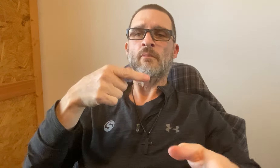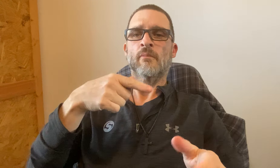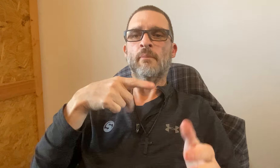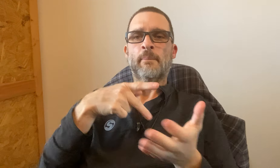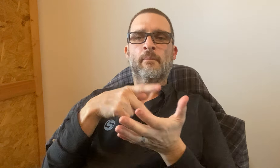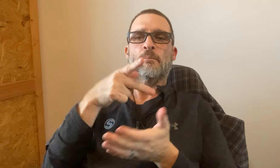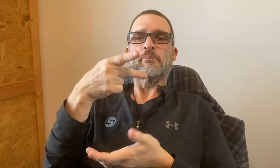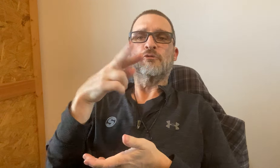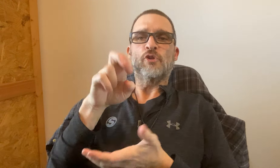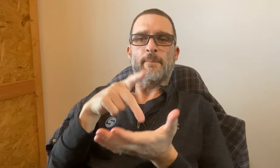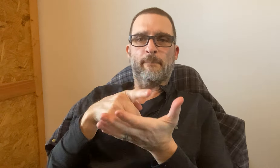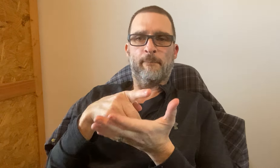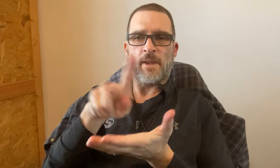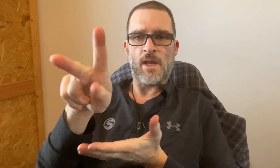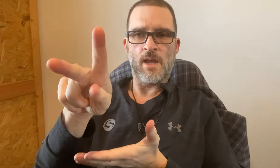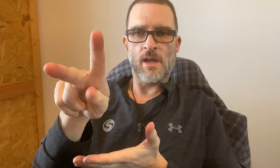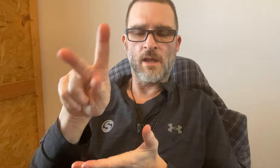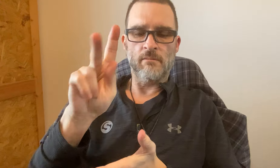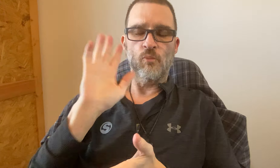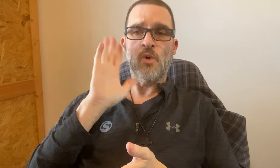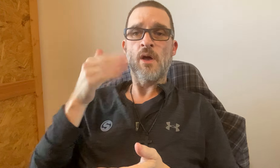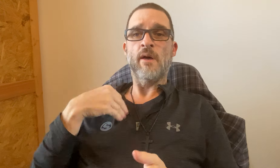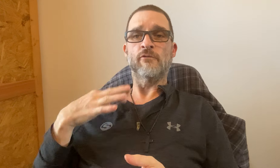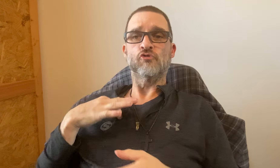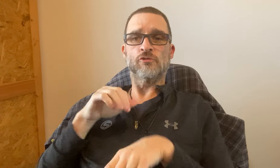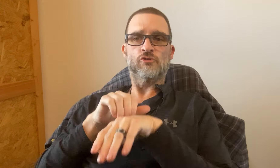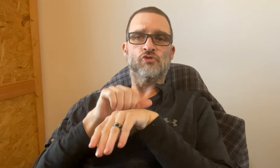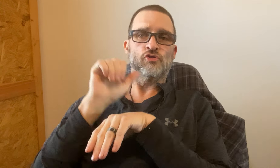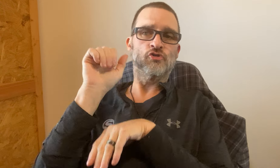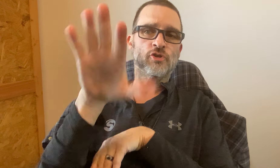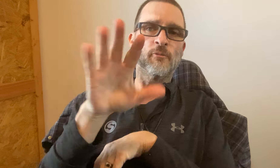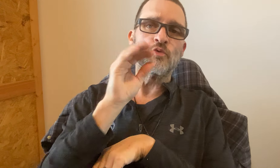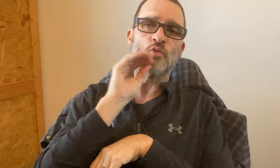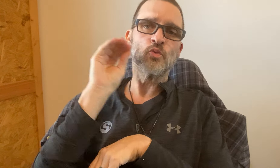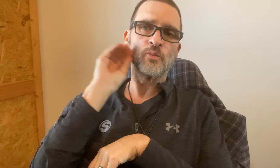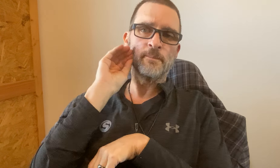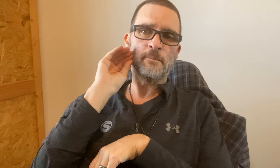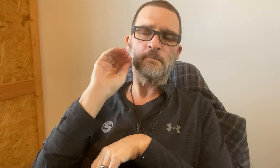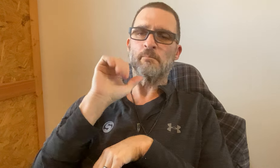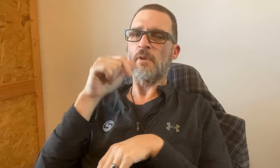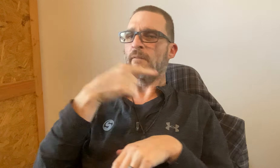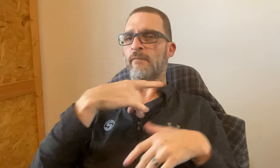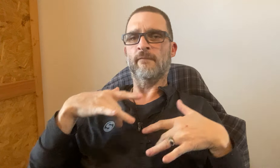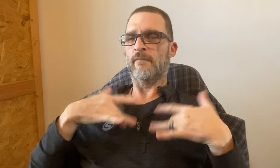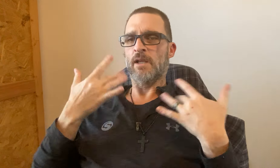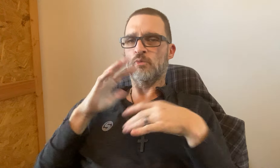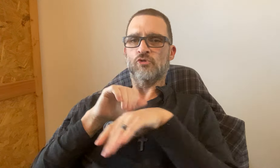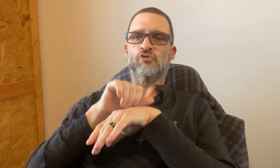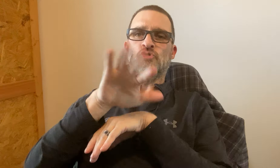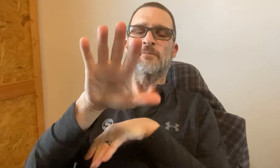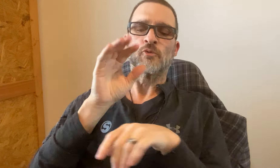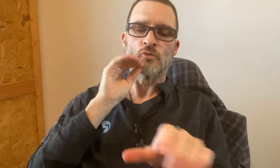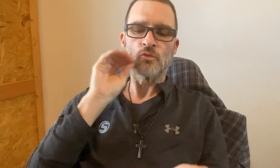This is pre-paid. Will have shirt shipped to your home Not at the event.